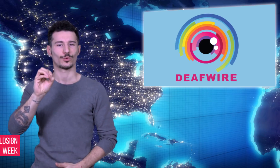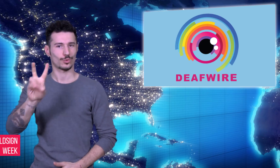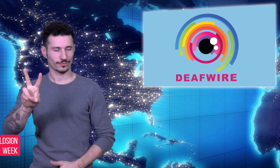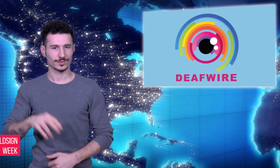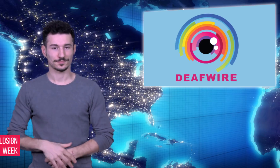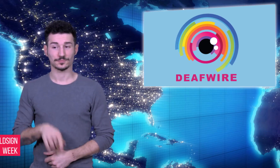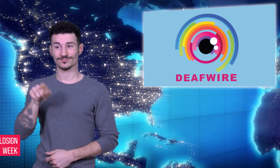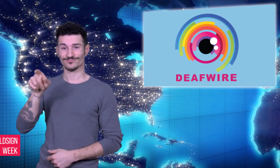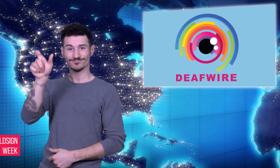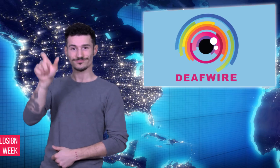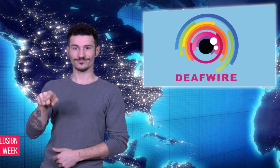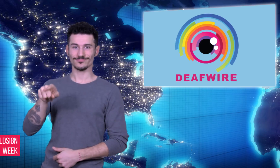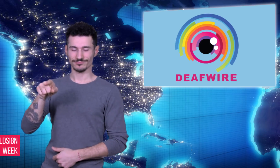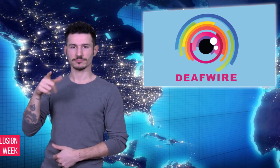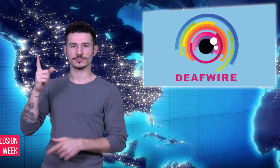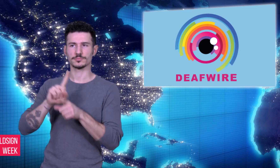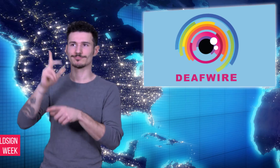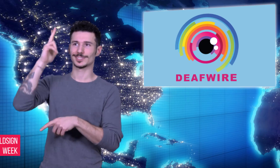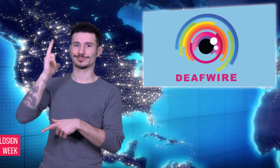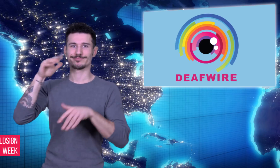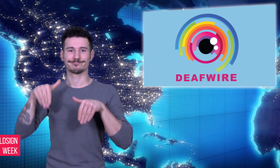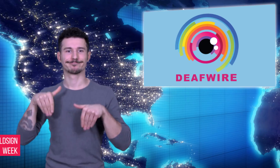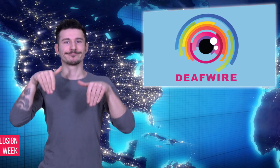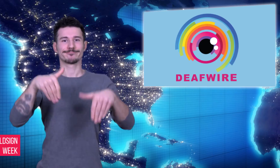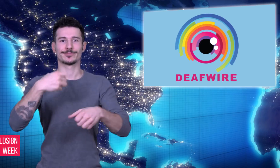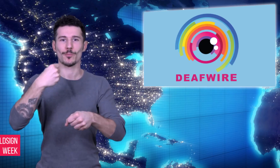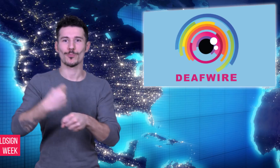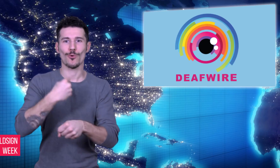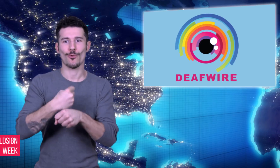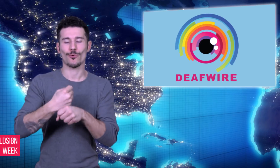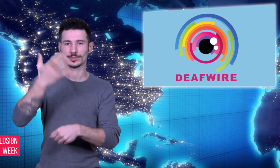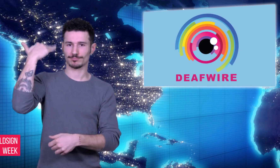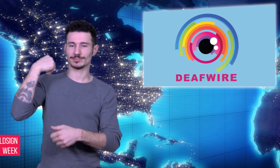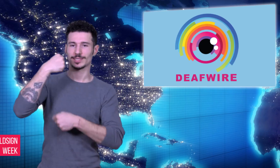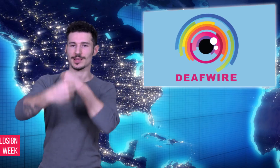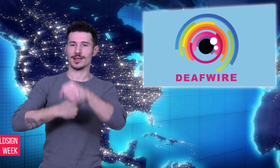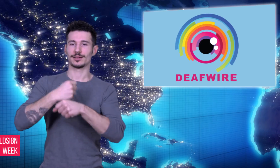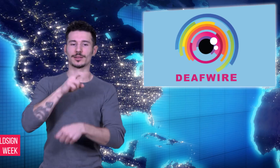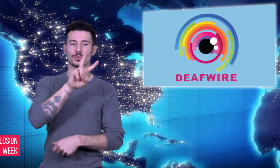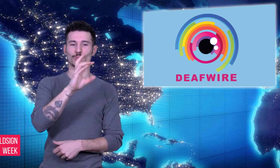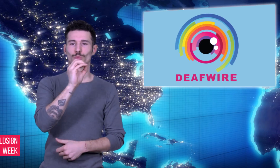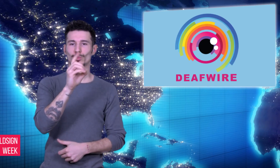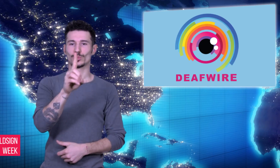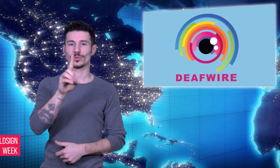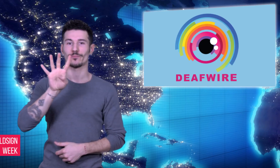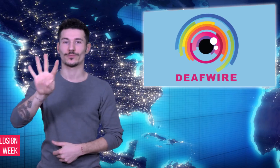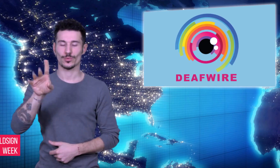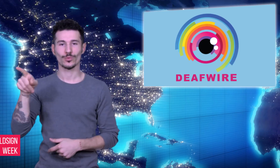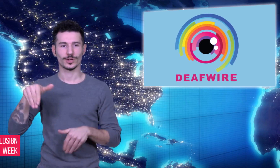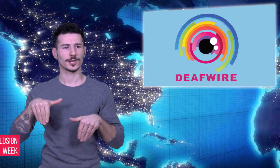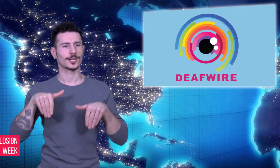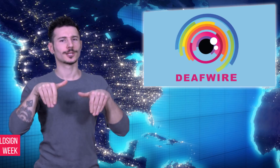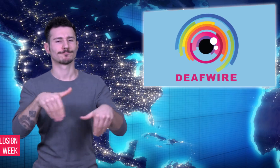discriminating against Oleg Ivanov, a Deaf man, in the workplace.